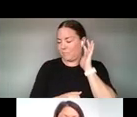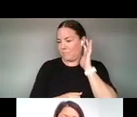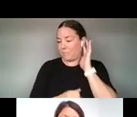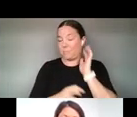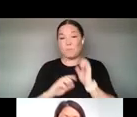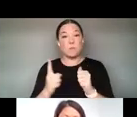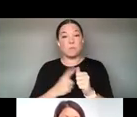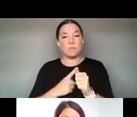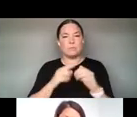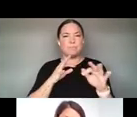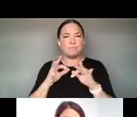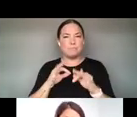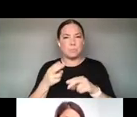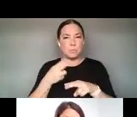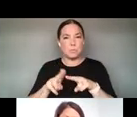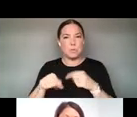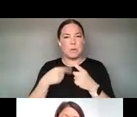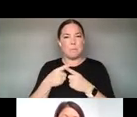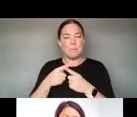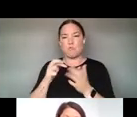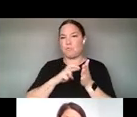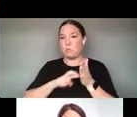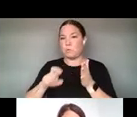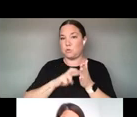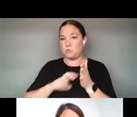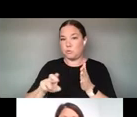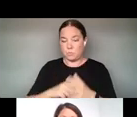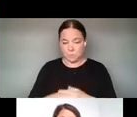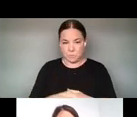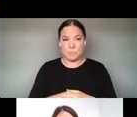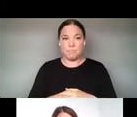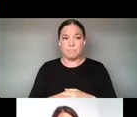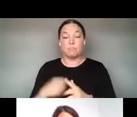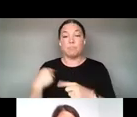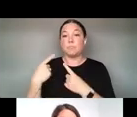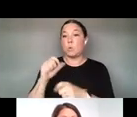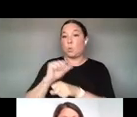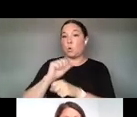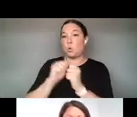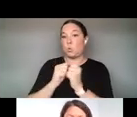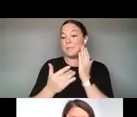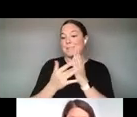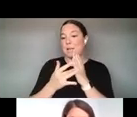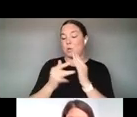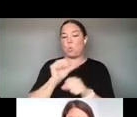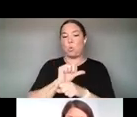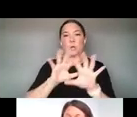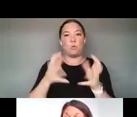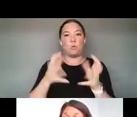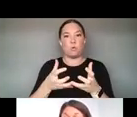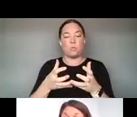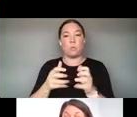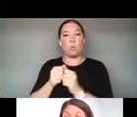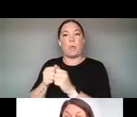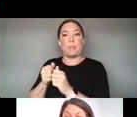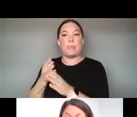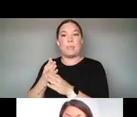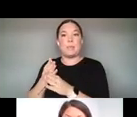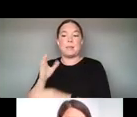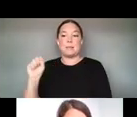CONDUCTED THE RESEARCH. WE HAVE BEEN WORKING WITH A TECHNICAL WORKING GROUP COMPRISED OF FIELD EXPERTS TO PROVIDE SUBJECT MATTER EXPERTISE.